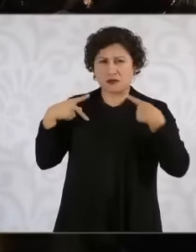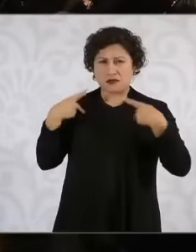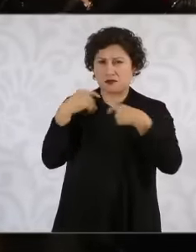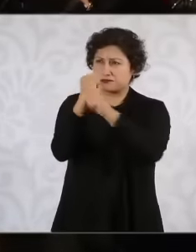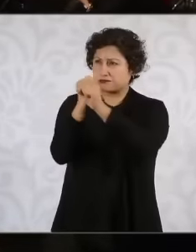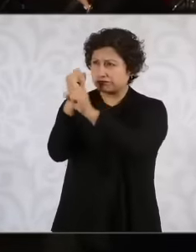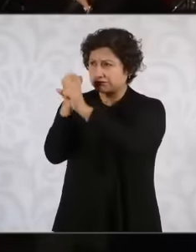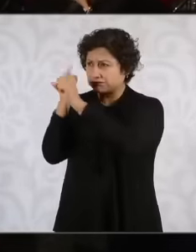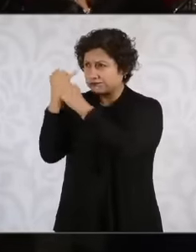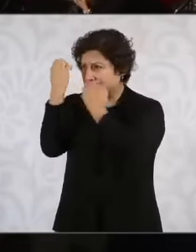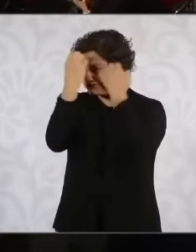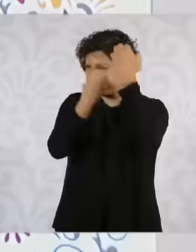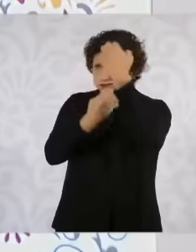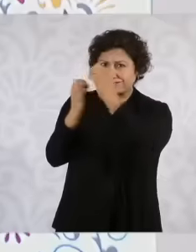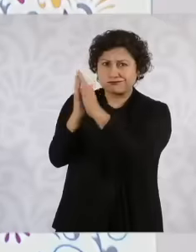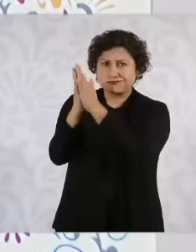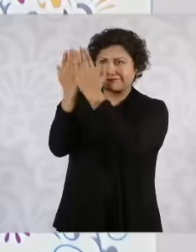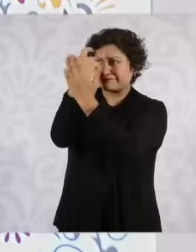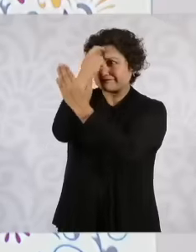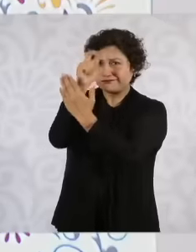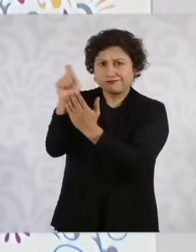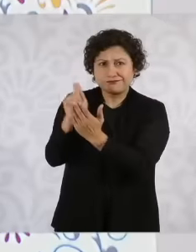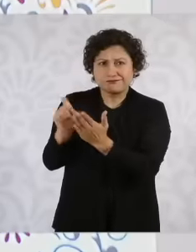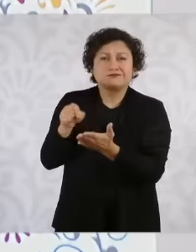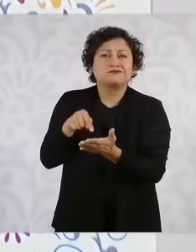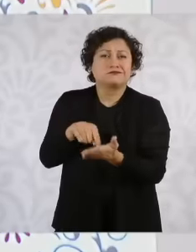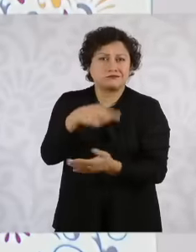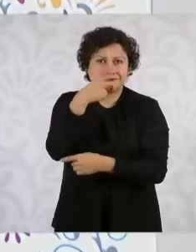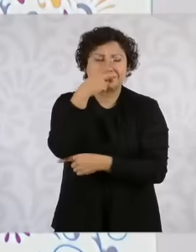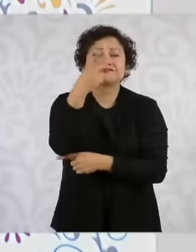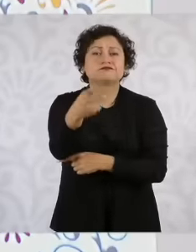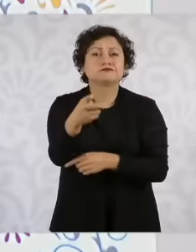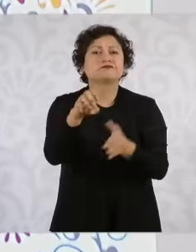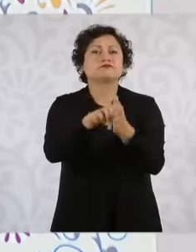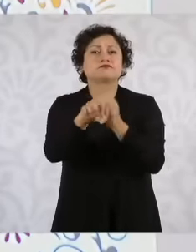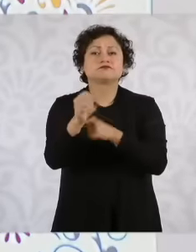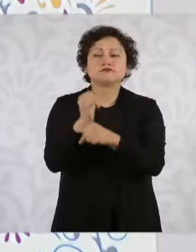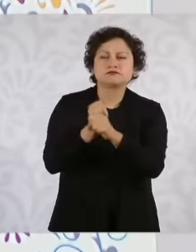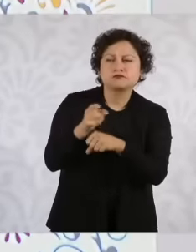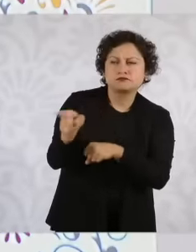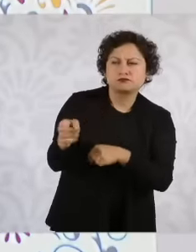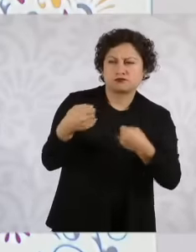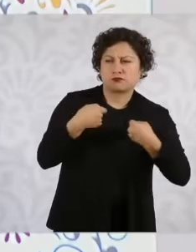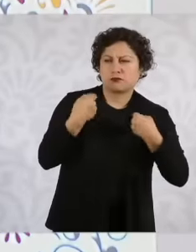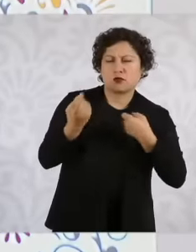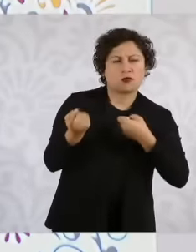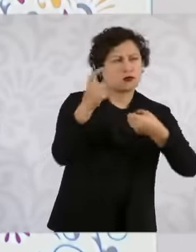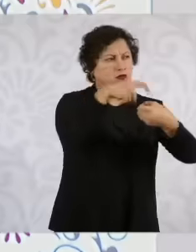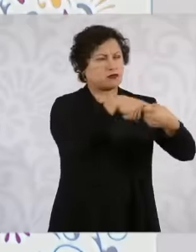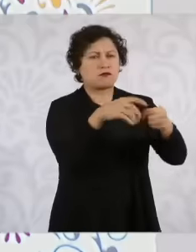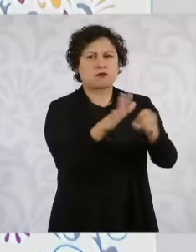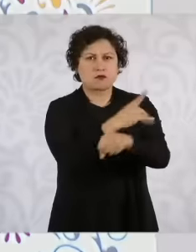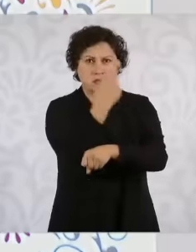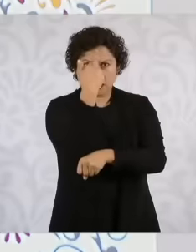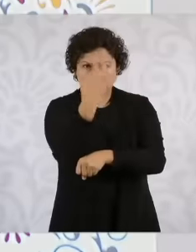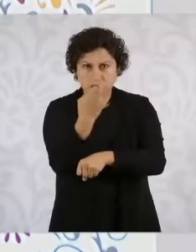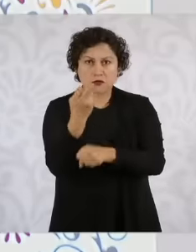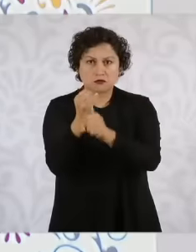involvement of a young man or woman in a criminal group and it also has to do with with what